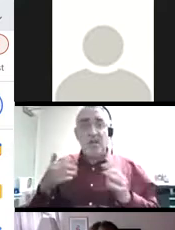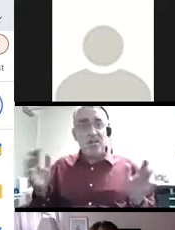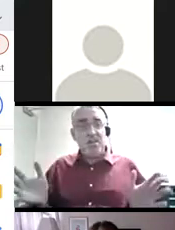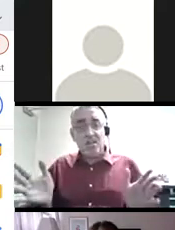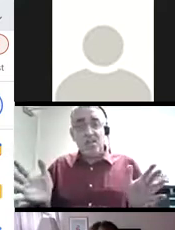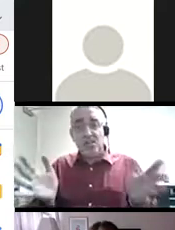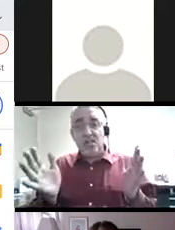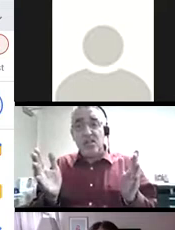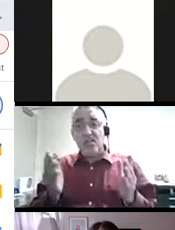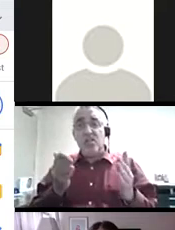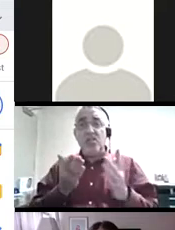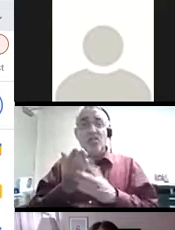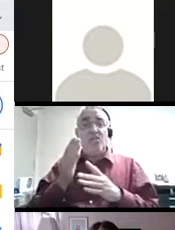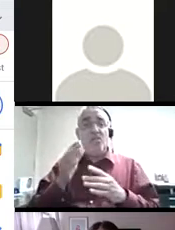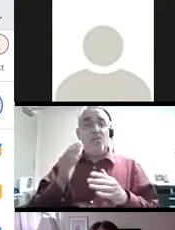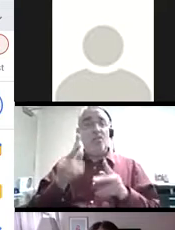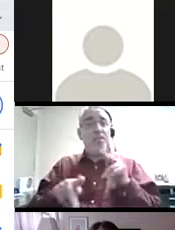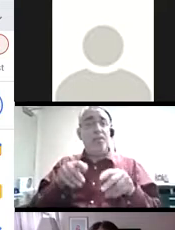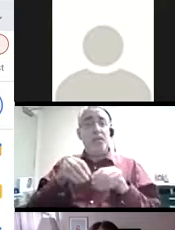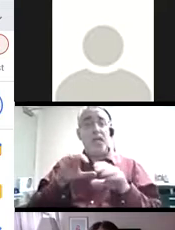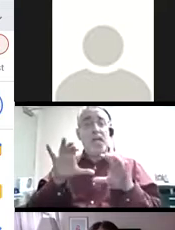I encourage students to do this through social activities in my class. One in particular confronts it head on.